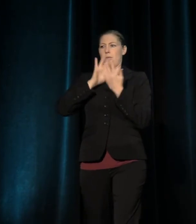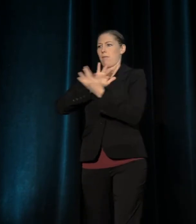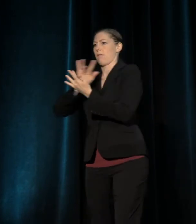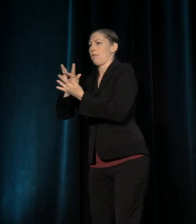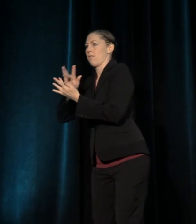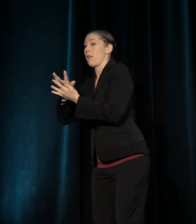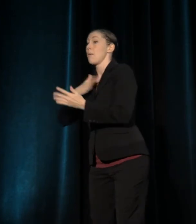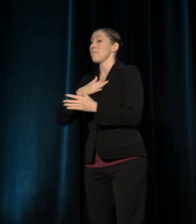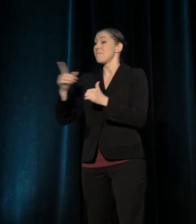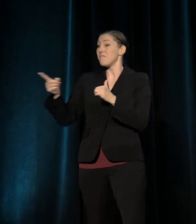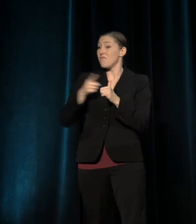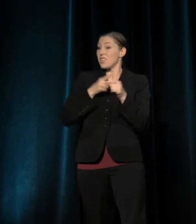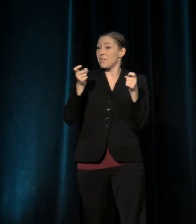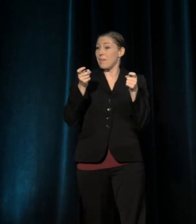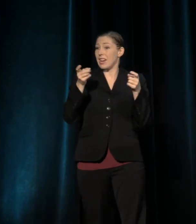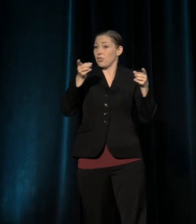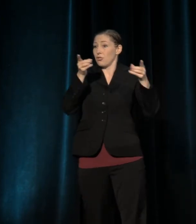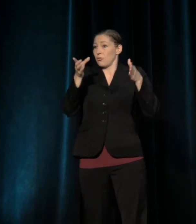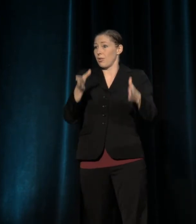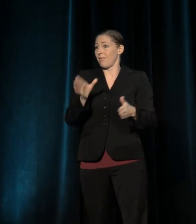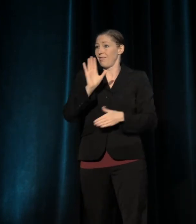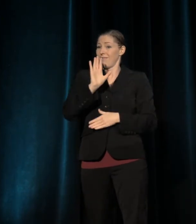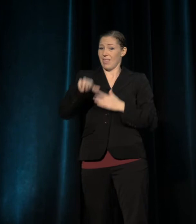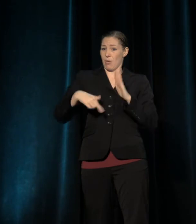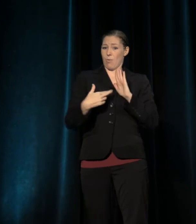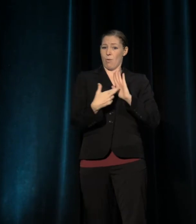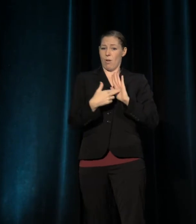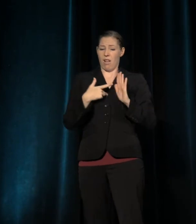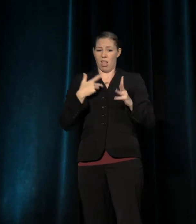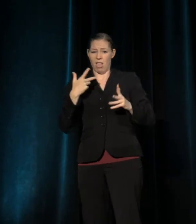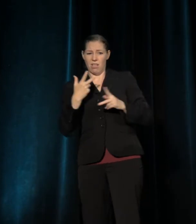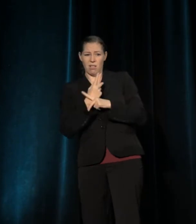on how to maintain balance, on the hard choices that come with leadership,